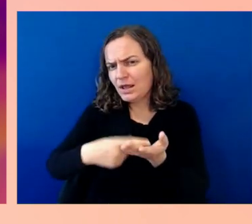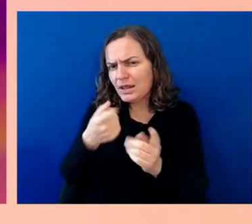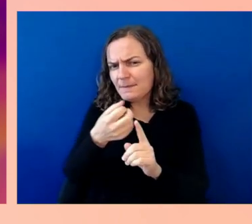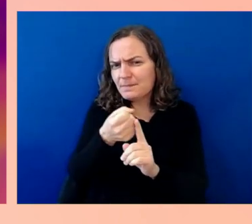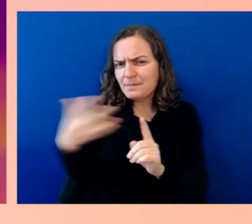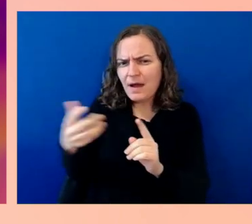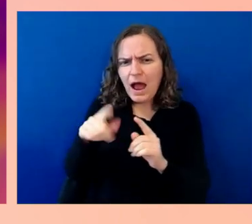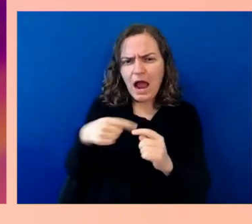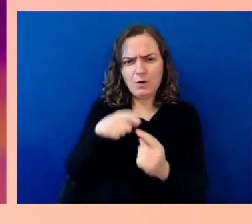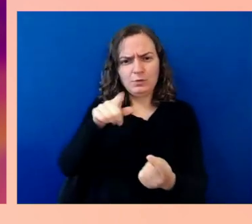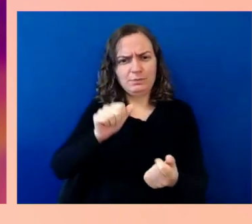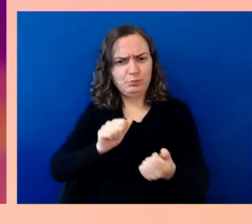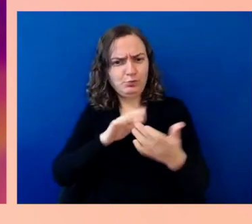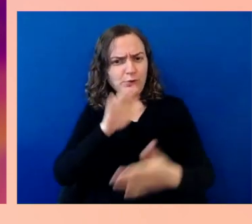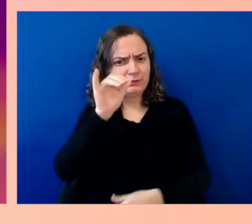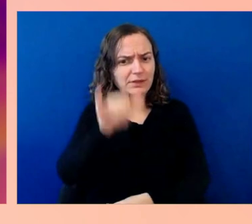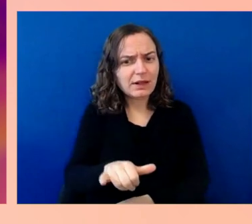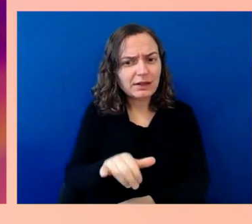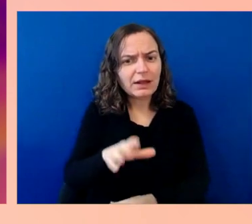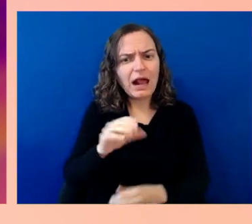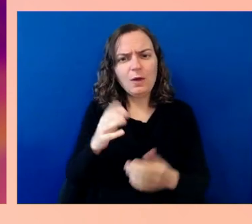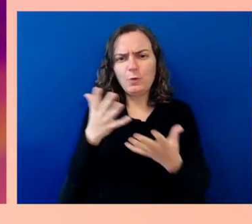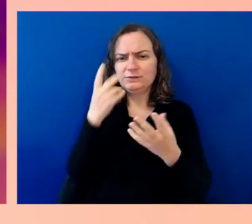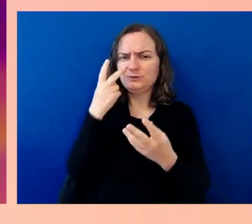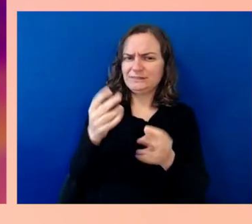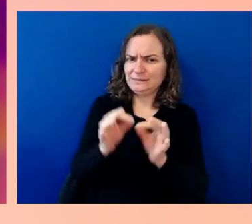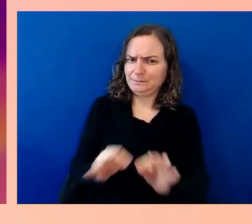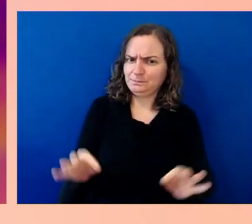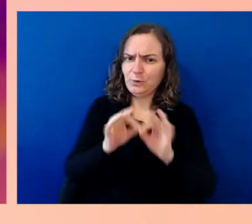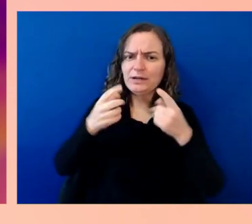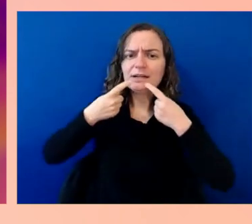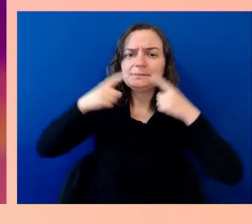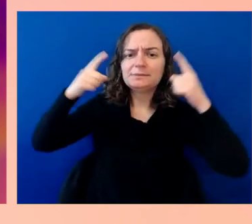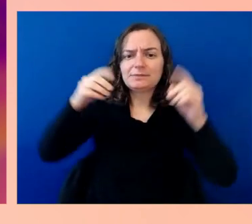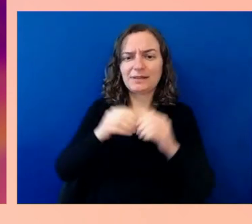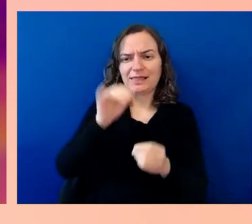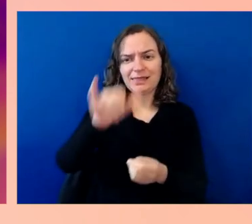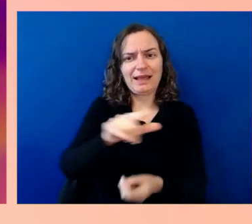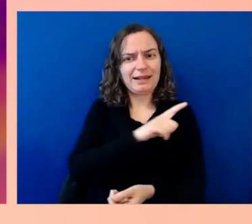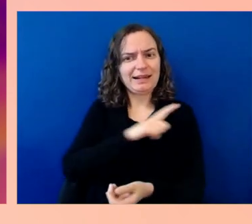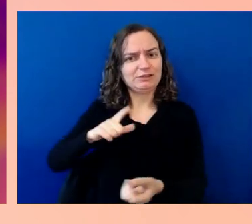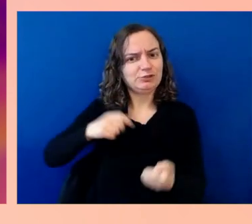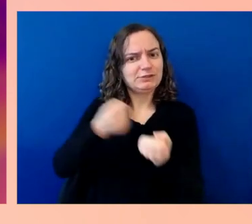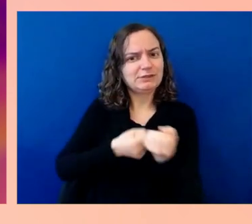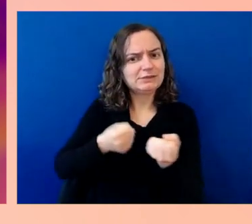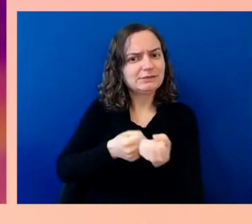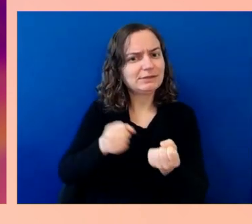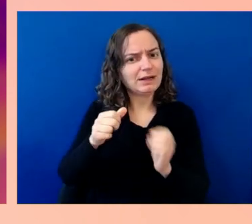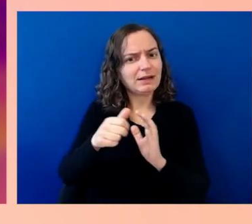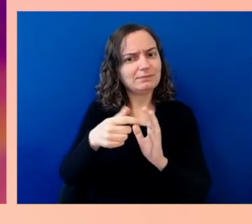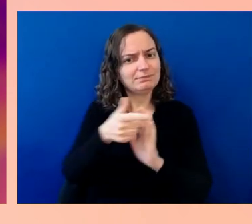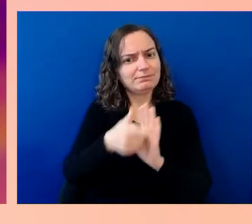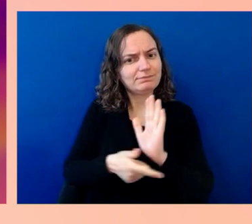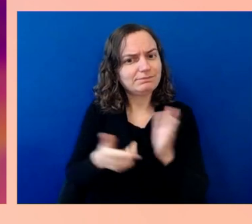that piece of legislation? We mentioned the historic context of the work that we're doing, and if you think back at